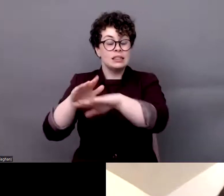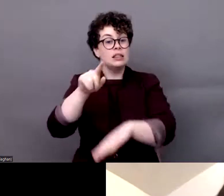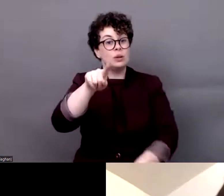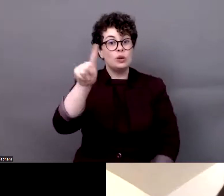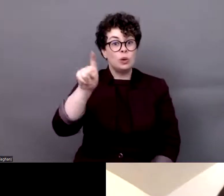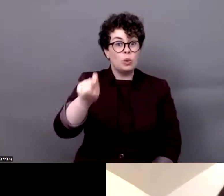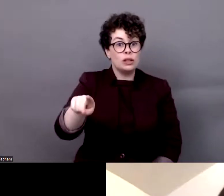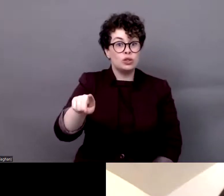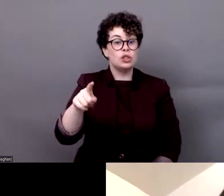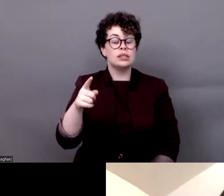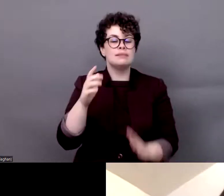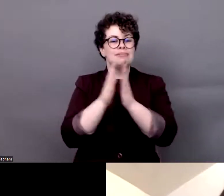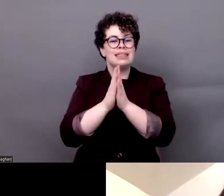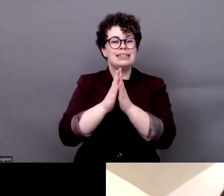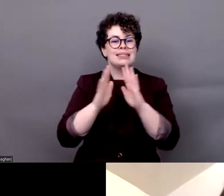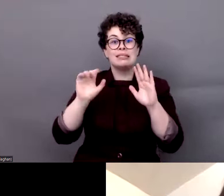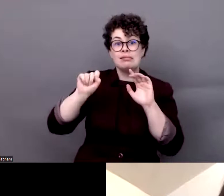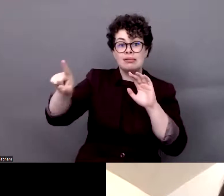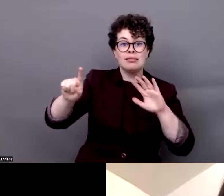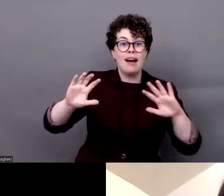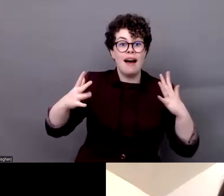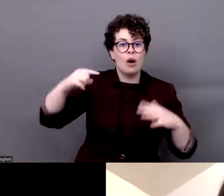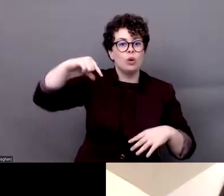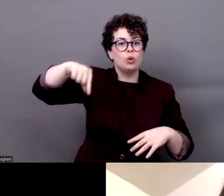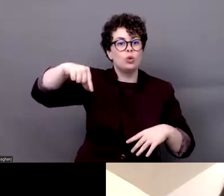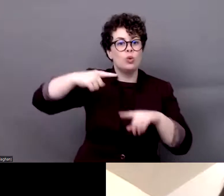if you have questions for us, please use the Q&A function or you can type